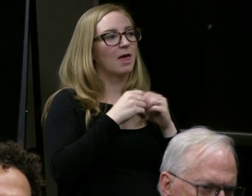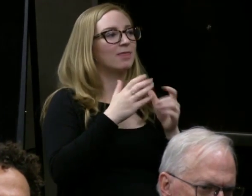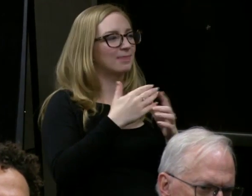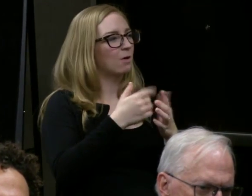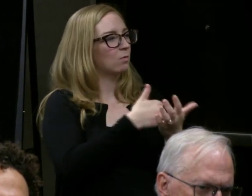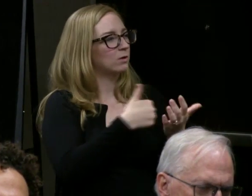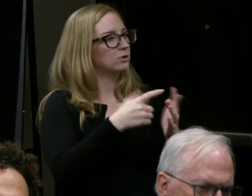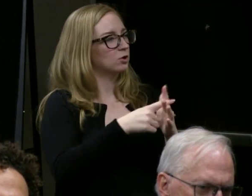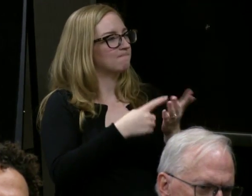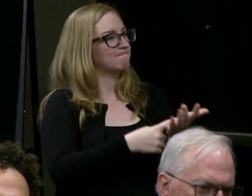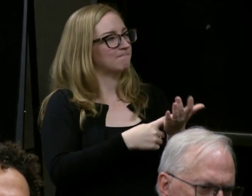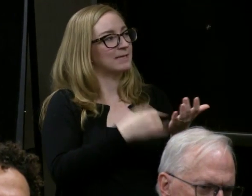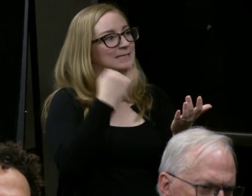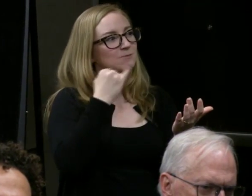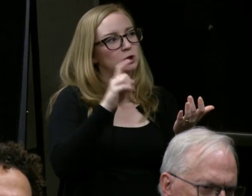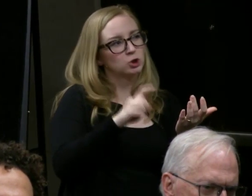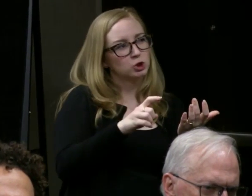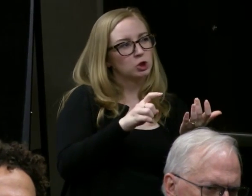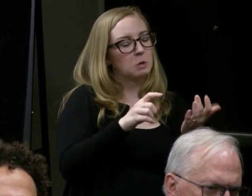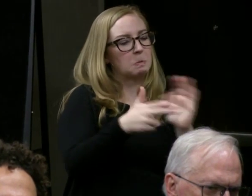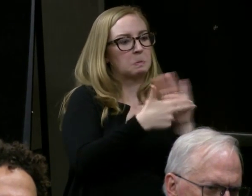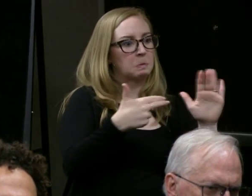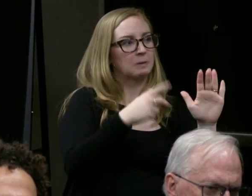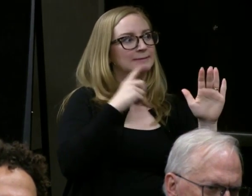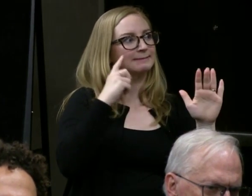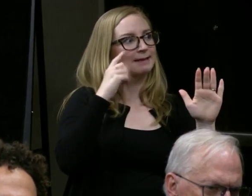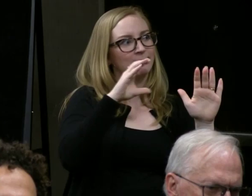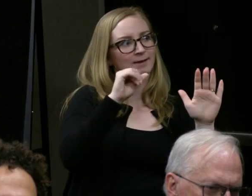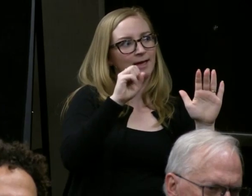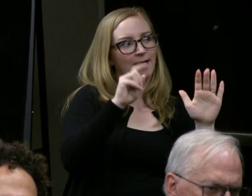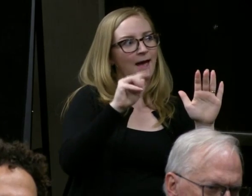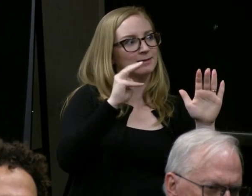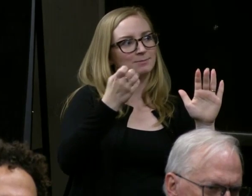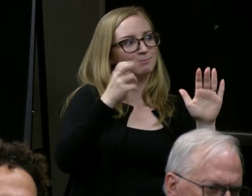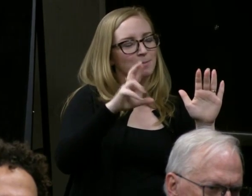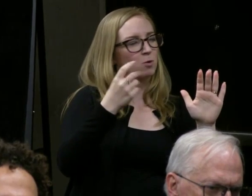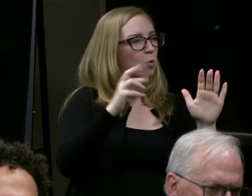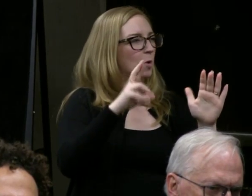We certainly said all the performances that he was in,